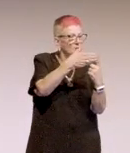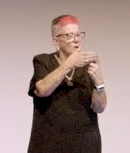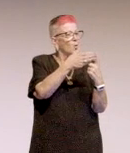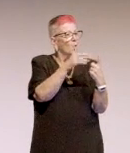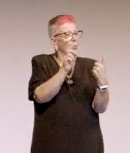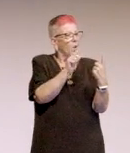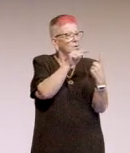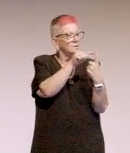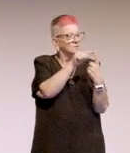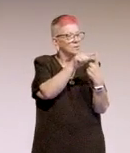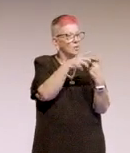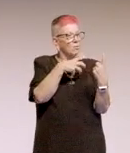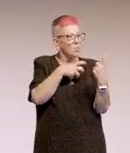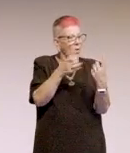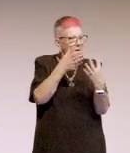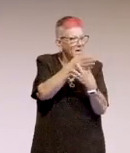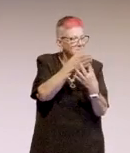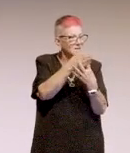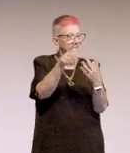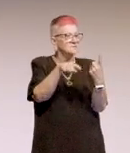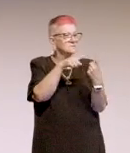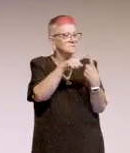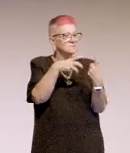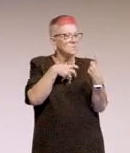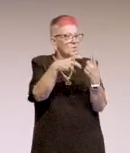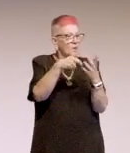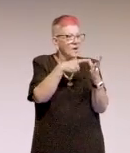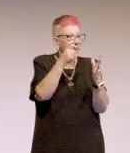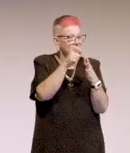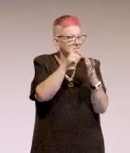that as many people as possible can access.